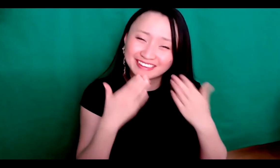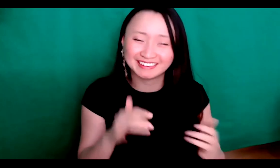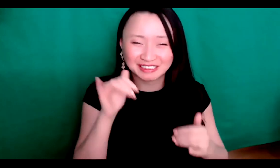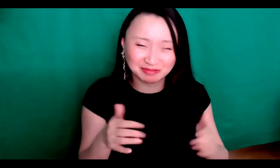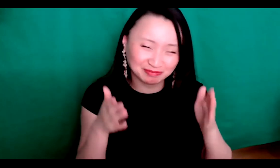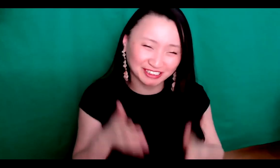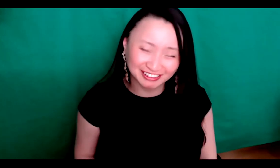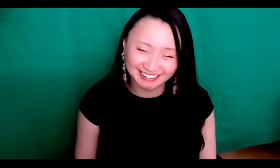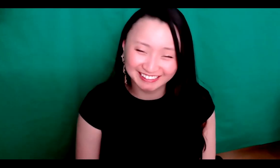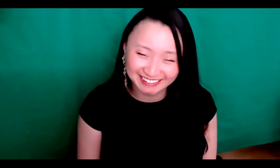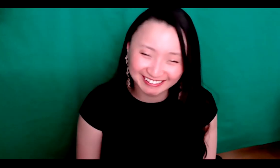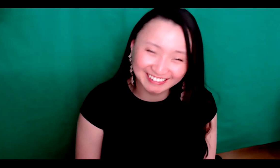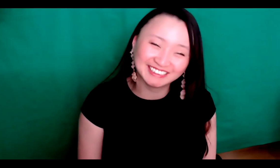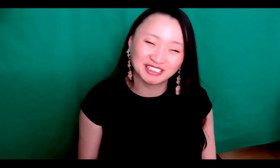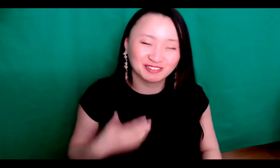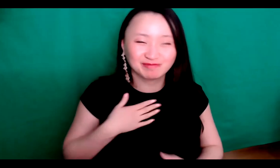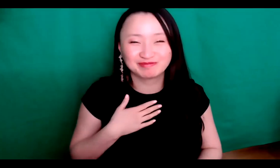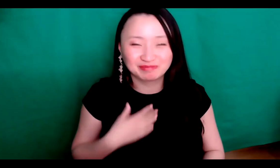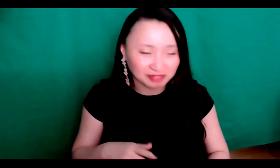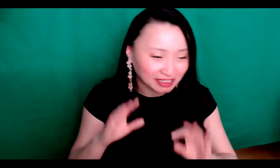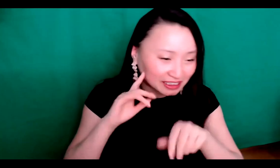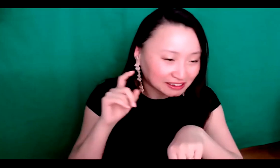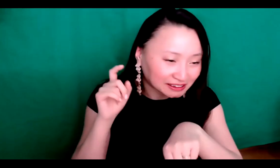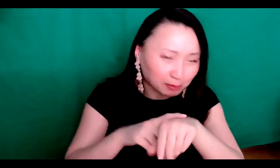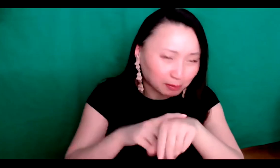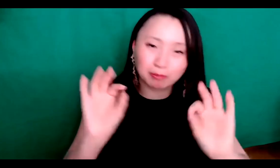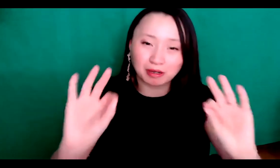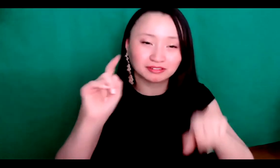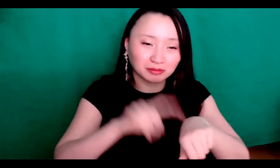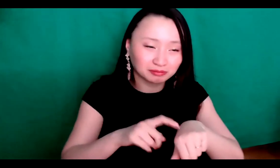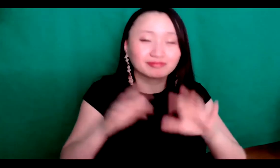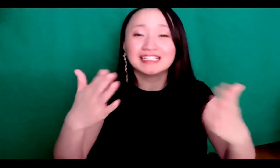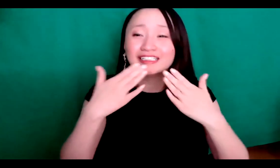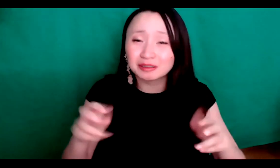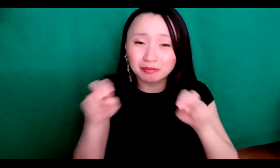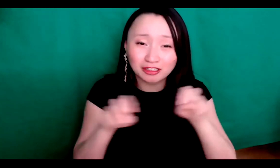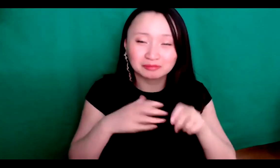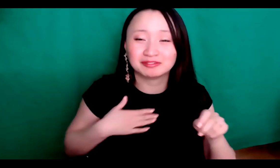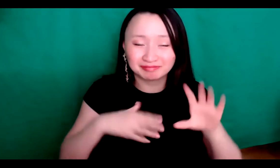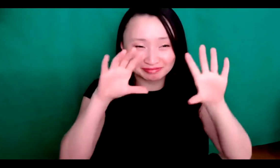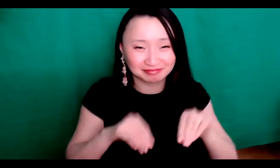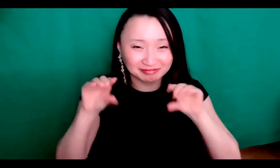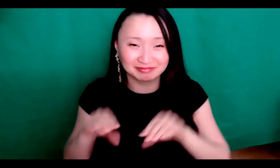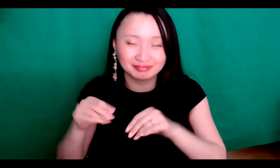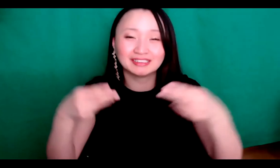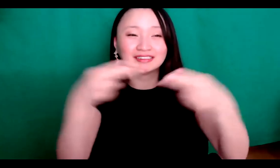you know, and I feel like we have to thank all those, you know people who are doing it now. Alright, so it looks like it's time, I would